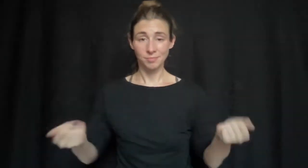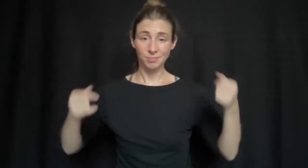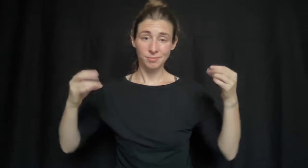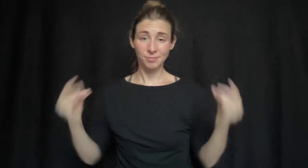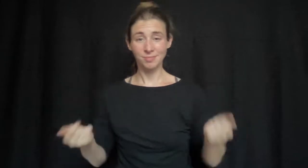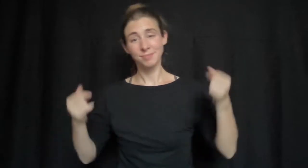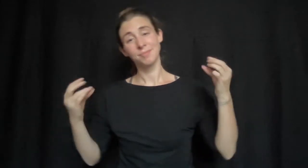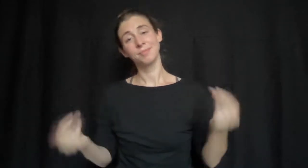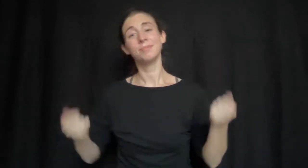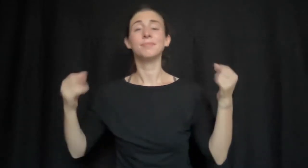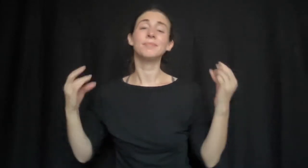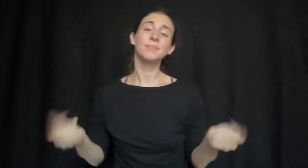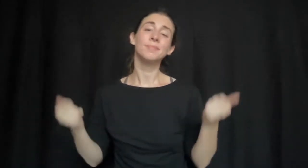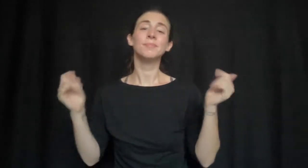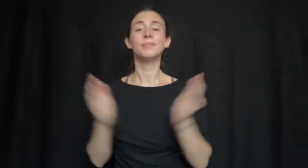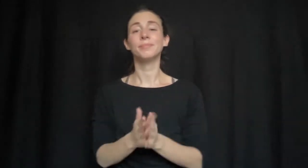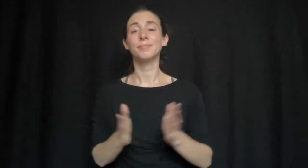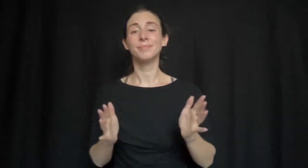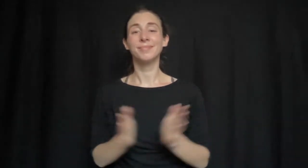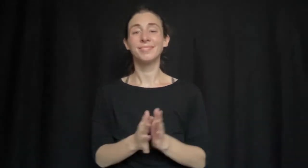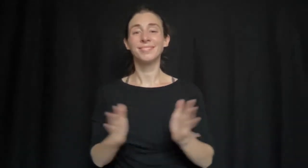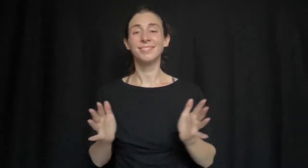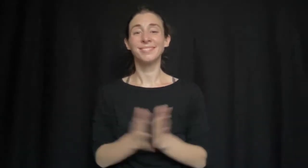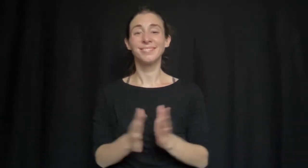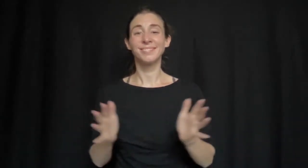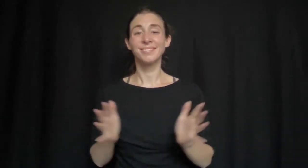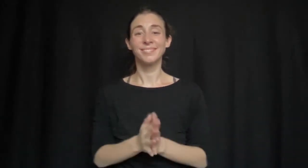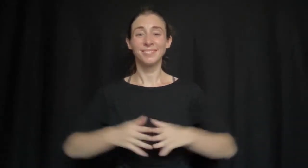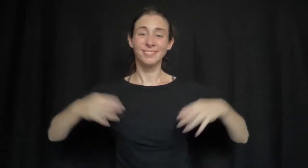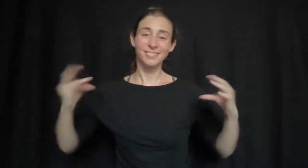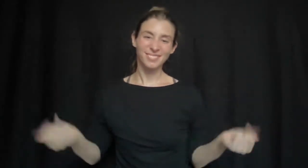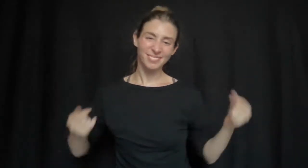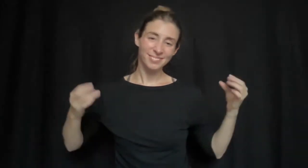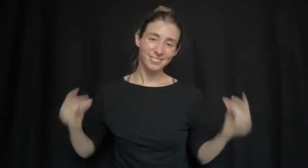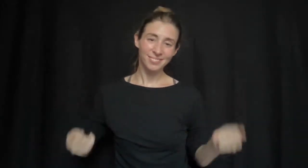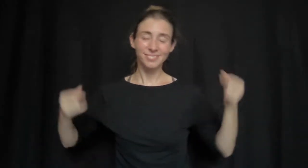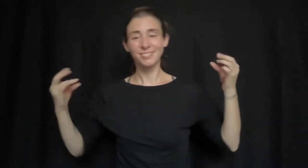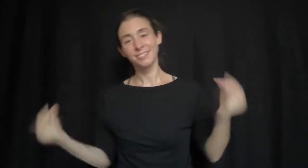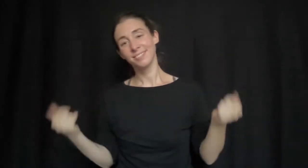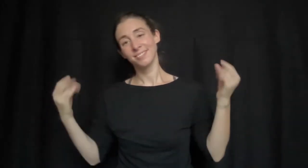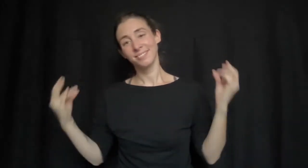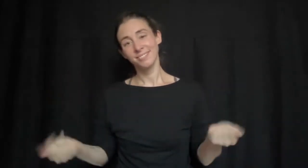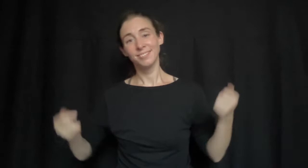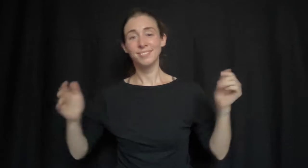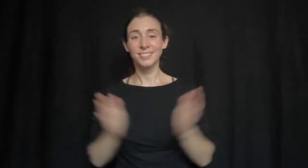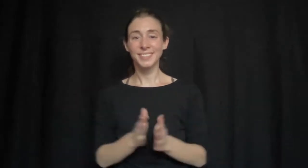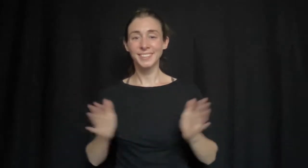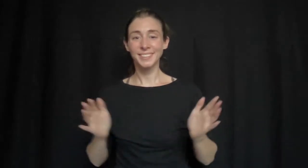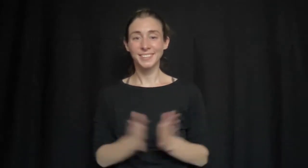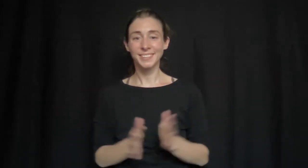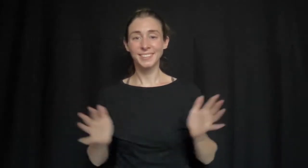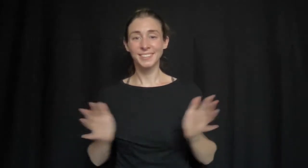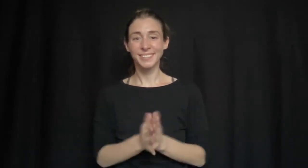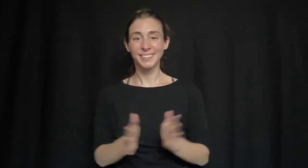snap two three four clap two three four